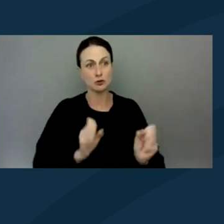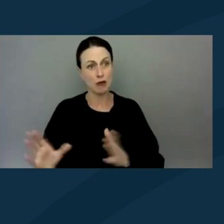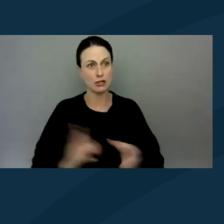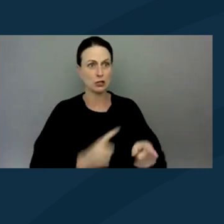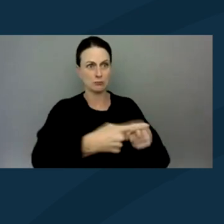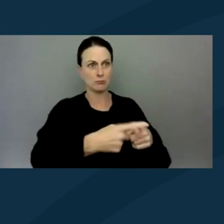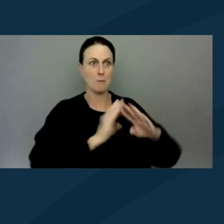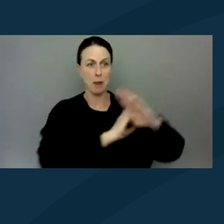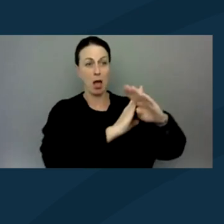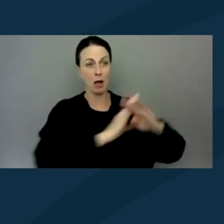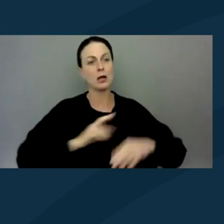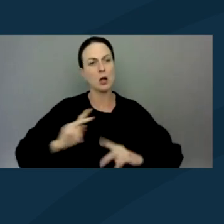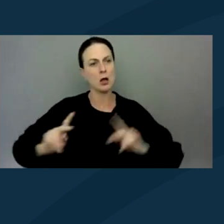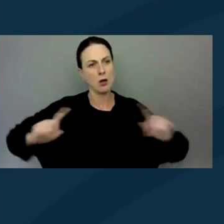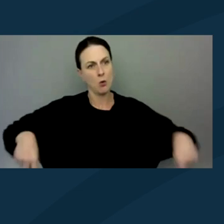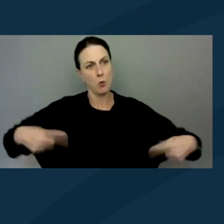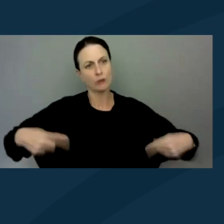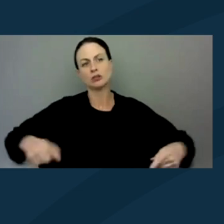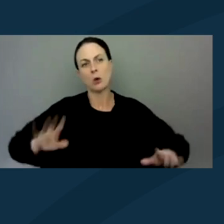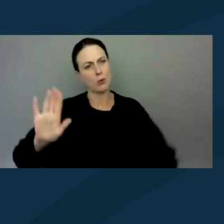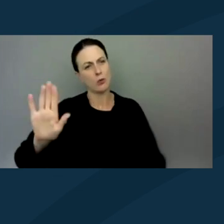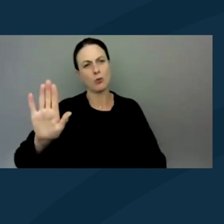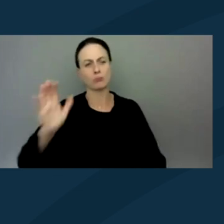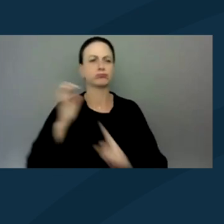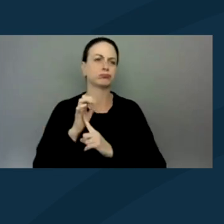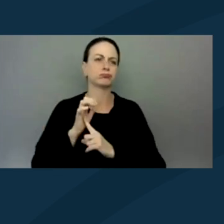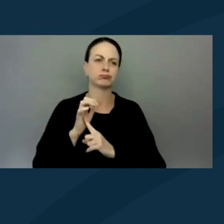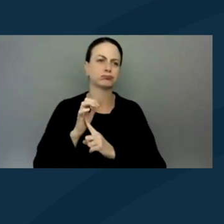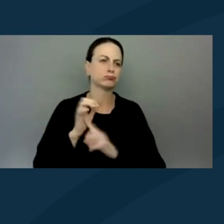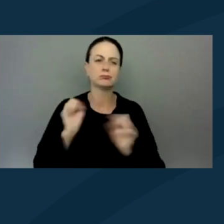people in wheelchairs can be utilized to do that.